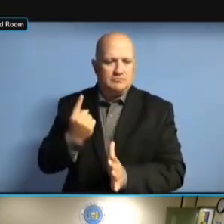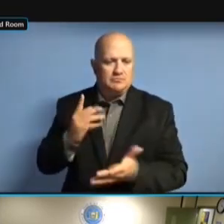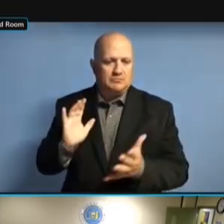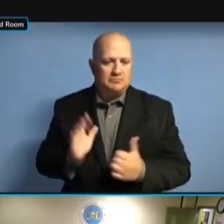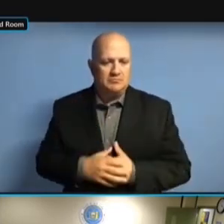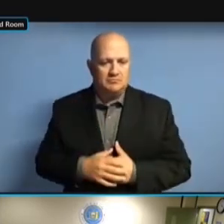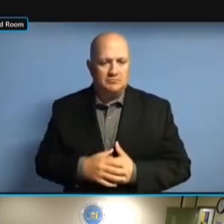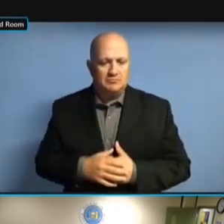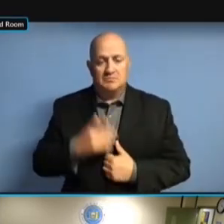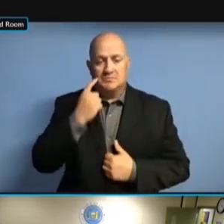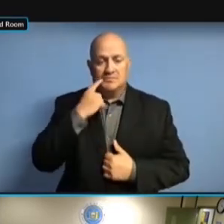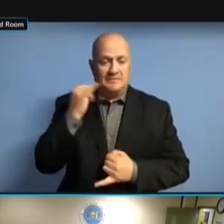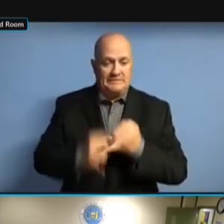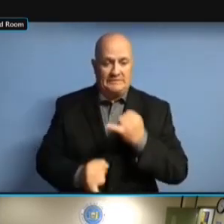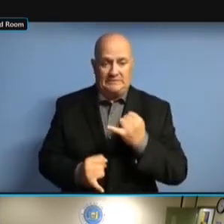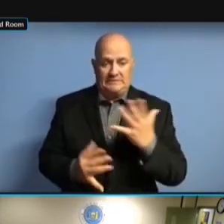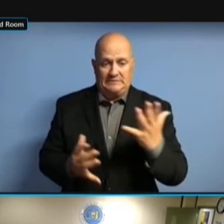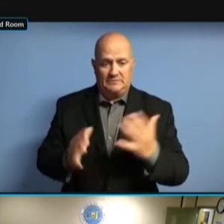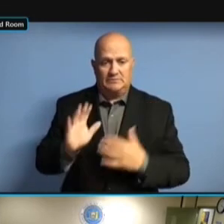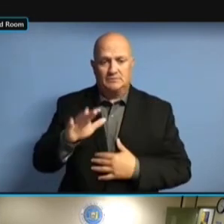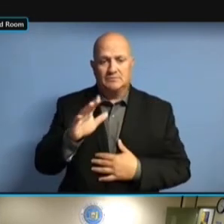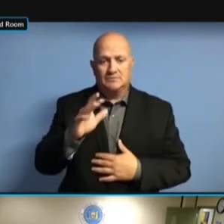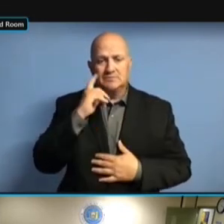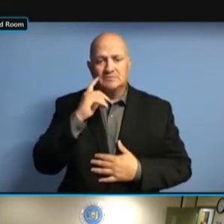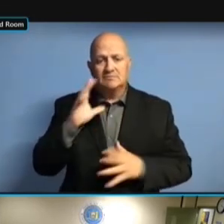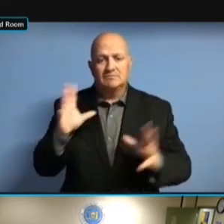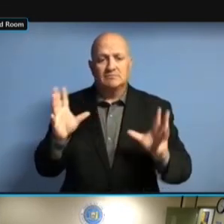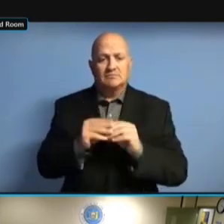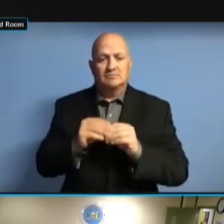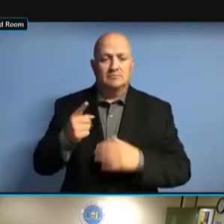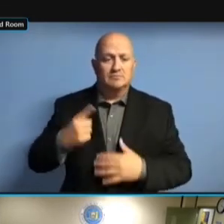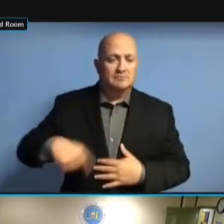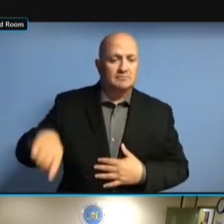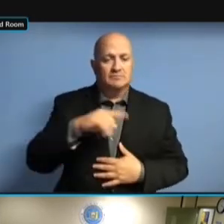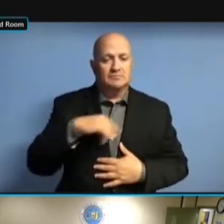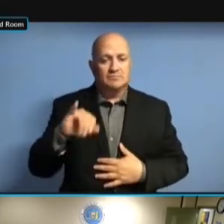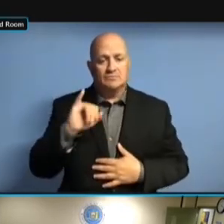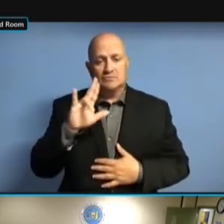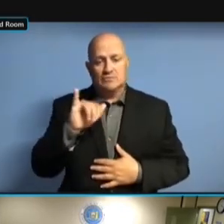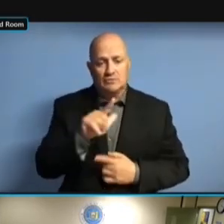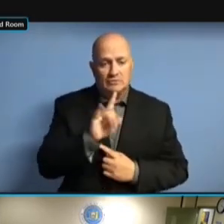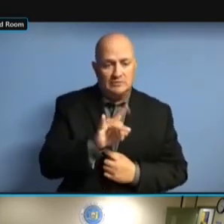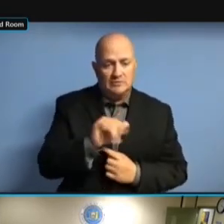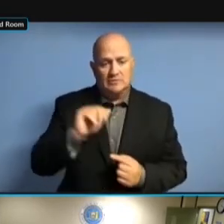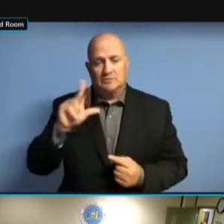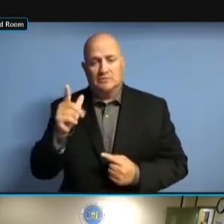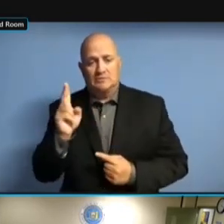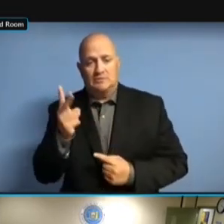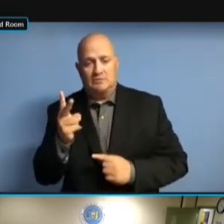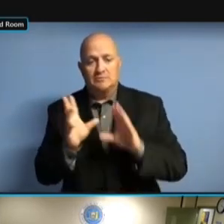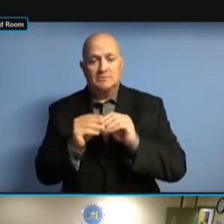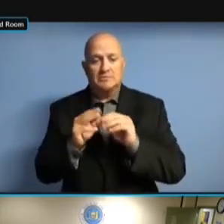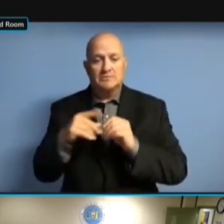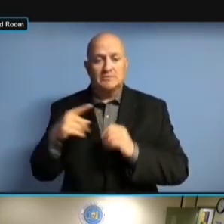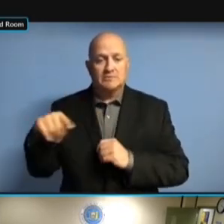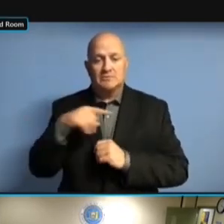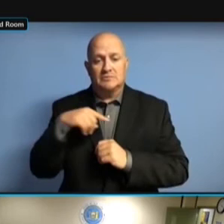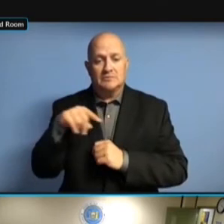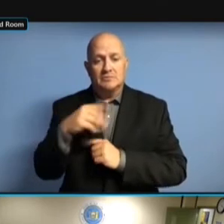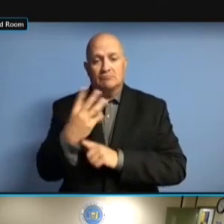WEBCAST FOR THE JULY 28 AND AUGUST 2 WEBCAST FOR THE JULY 28 AND AUGUST 2 MEETINGS. AUGUST 2 MEETINGS. AUGUST 2 MEETINGS. CHERYL, AUGUST 2 MEETINGS. CHERYL, DID AUGUST 2 MEETINGS. CHERYL, DID YOU AUGUST 2 MEETINGS. CHERYL, DID YOU WANT AUGUST 2 MEETINGS. CHERYL, DID YOU WANT TO AUGUST 2 MEETINGS. CHERYL, DID YOU WANT TO ADD CHERYL, DID YOU WANT TO ADD CHERYL, DID YOU WANT TO ADD ANYTHING? ANYTHING? ANYTHING? >> ANYTHING? >> SIMPLY